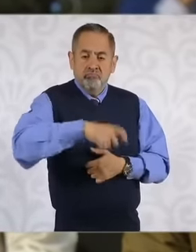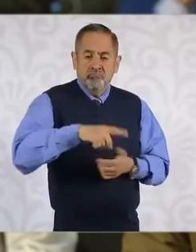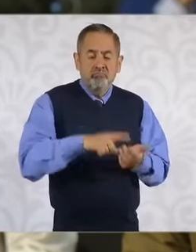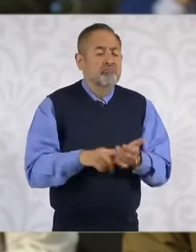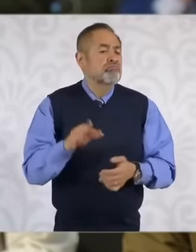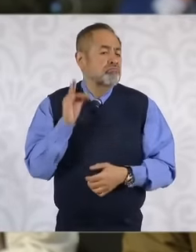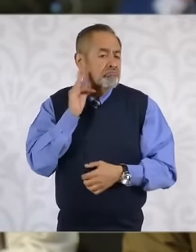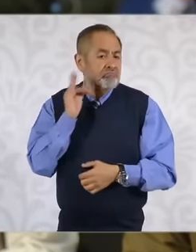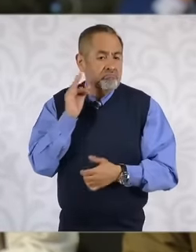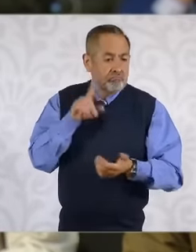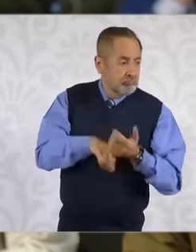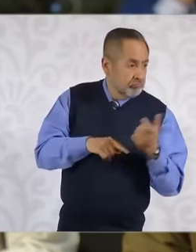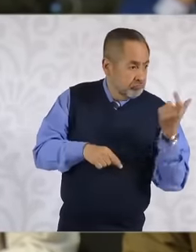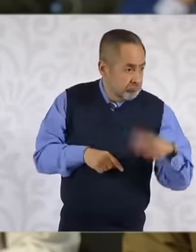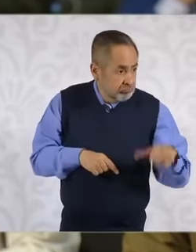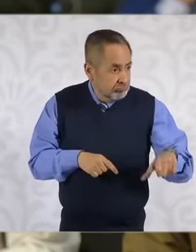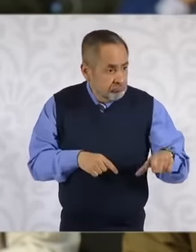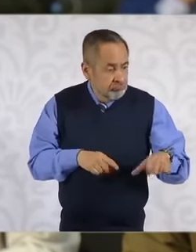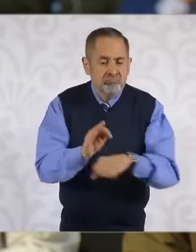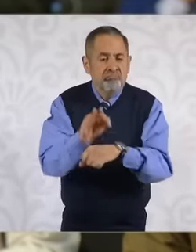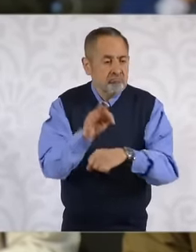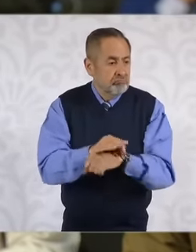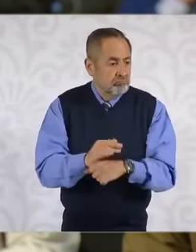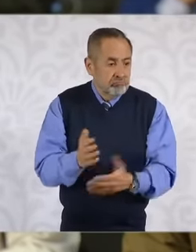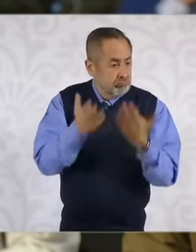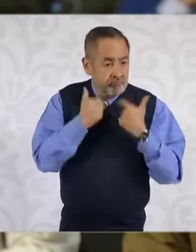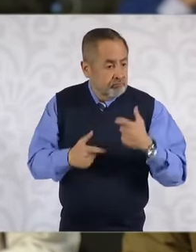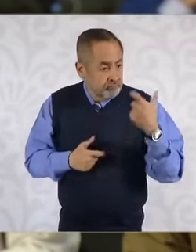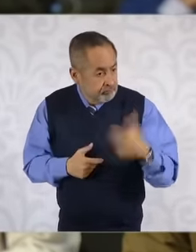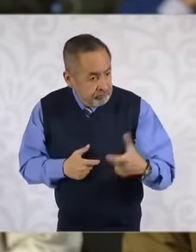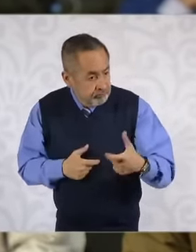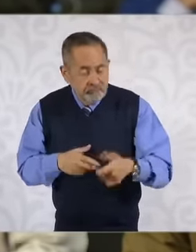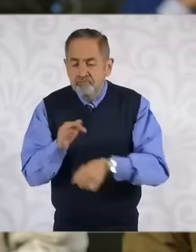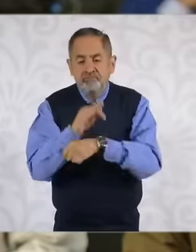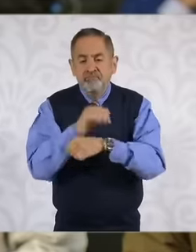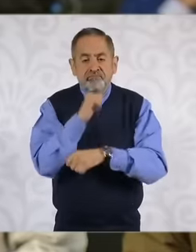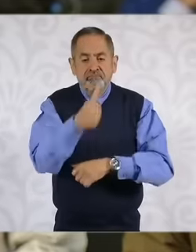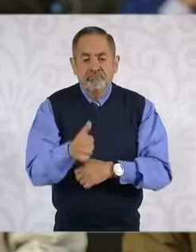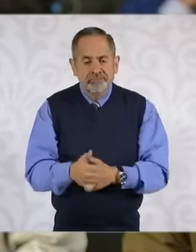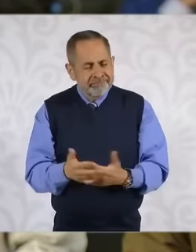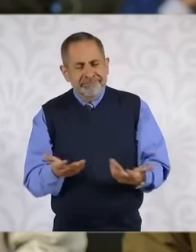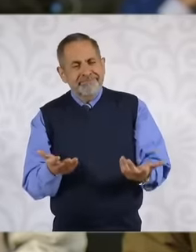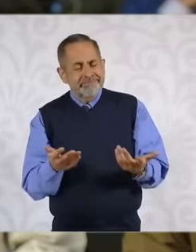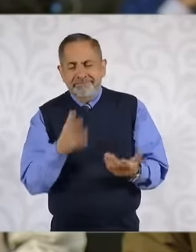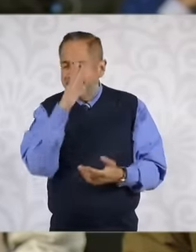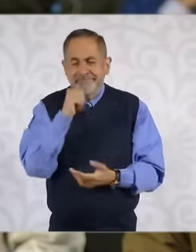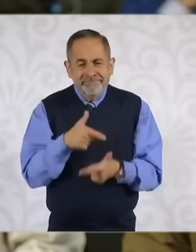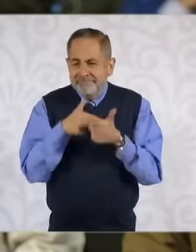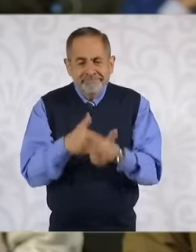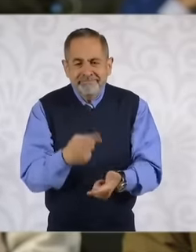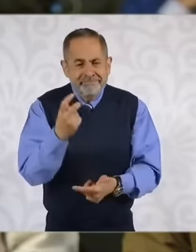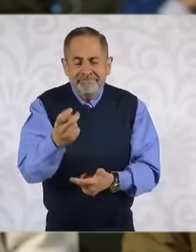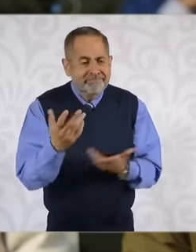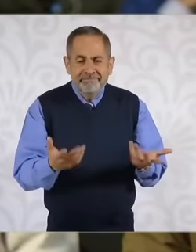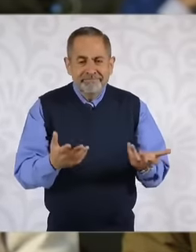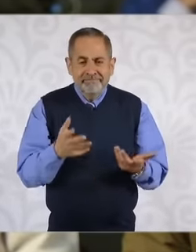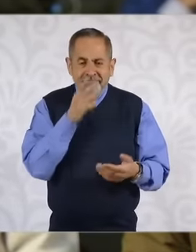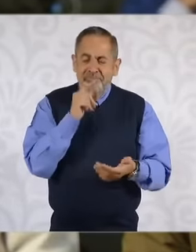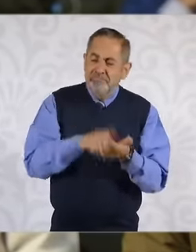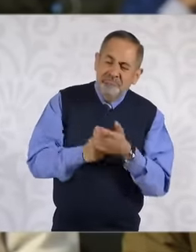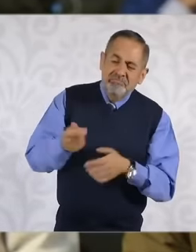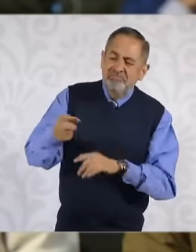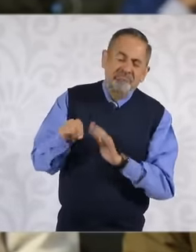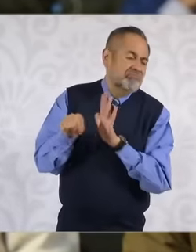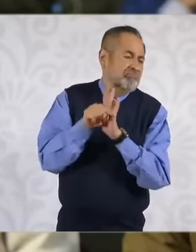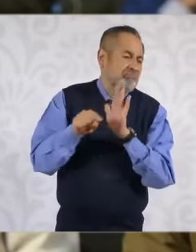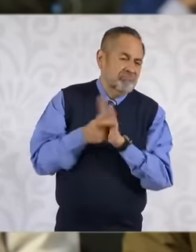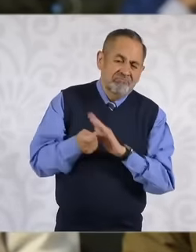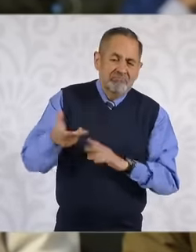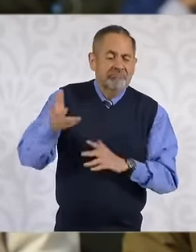exists and we cannot continue pointing out stigmatizing, even